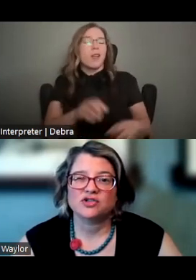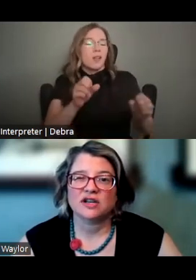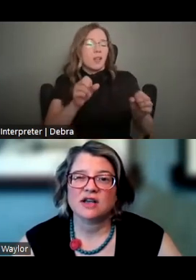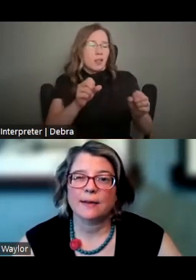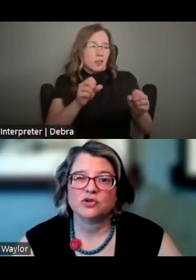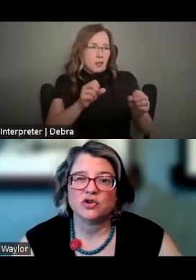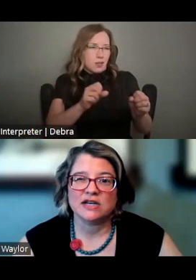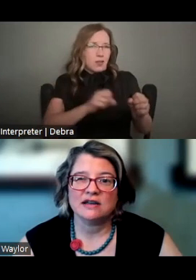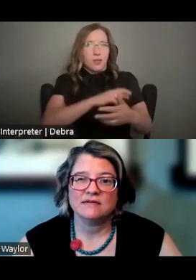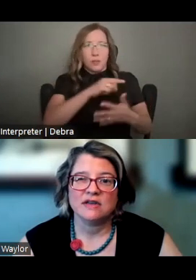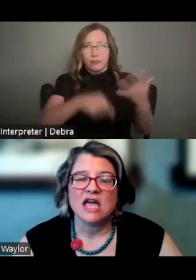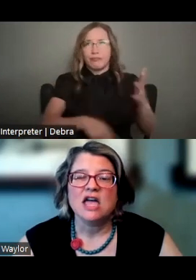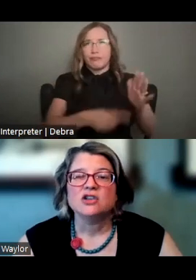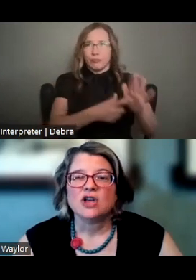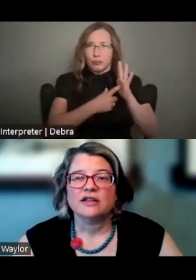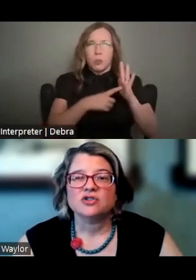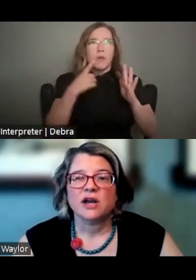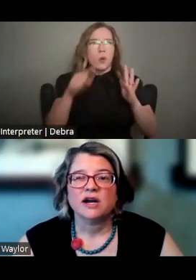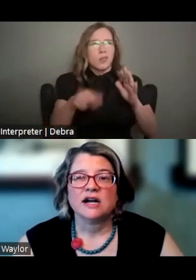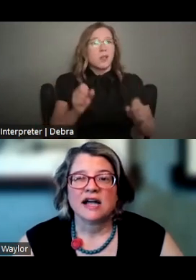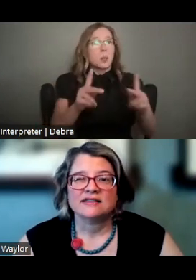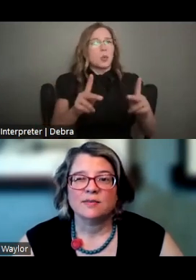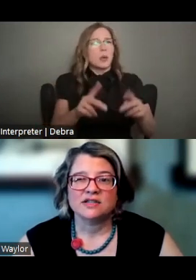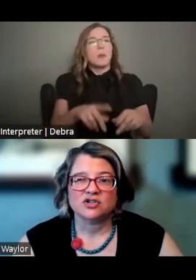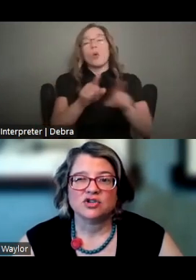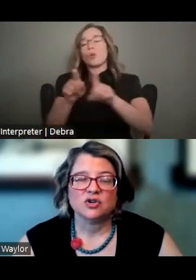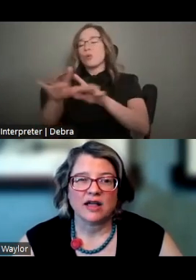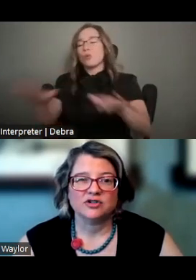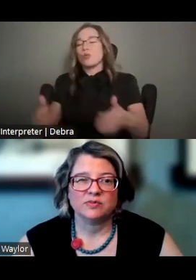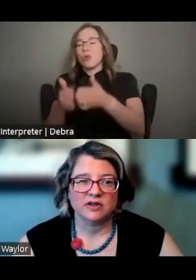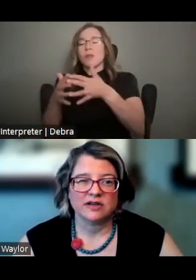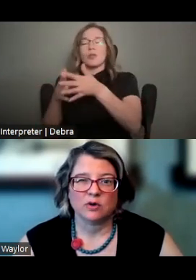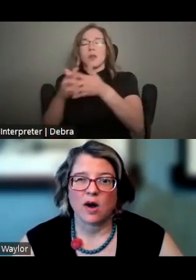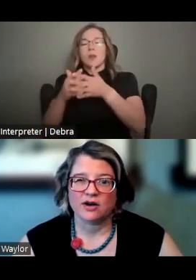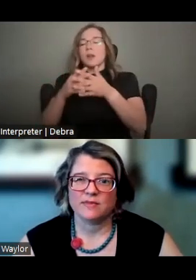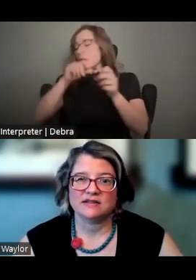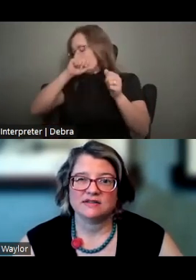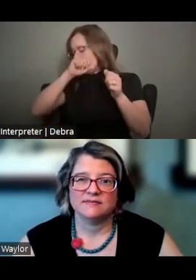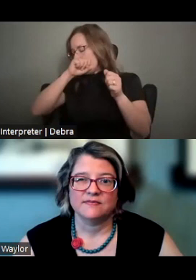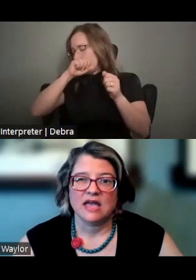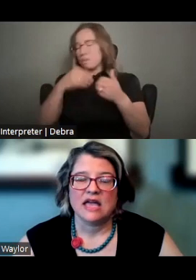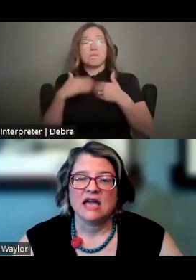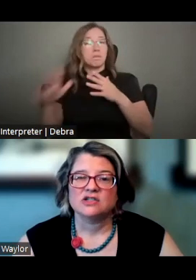PROJECTS OPPORTUNITY, CHALLENGE AMERICA HAS SOME ADDITIONAL ELIGIBILITY REQUIREMENTS.